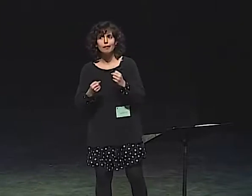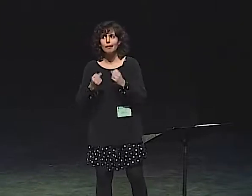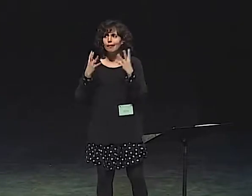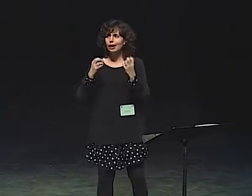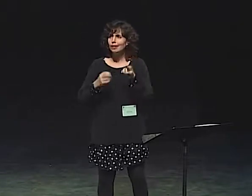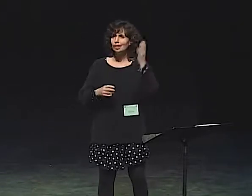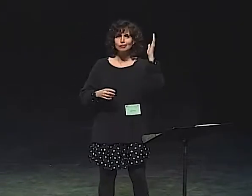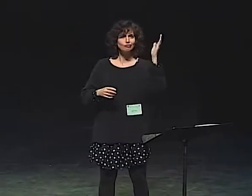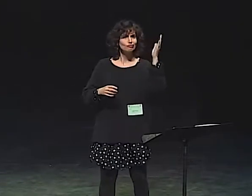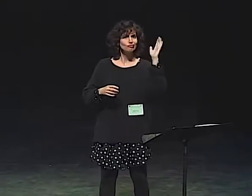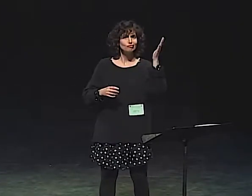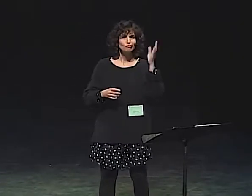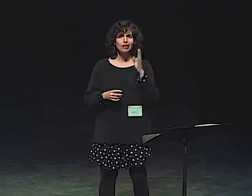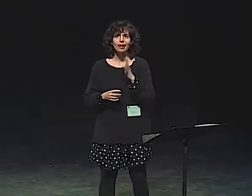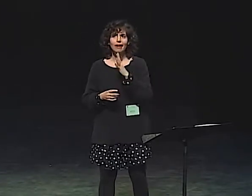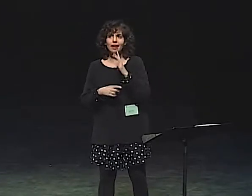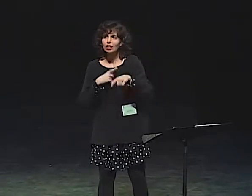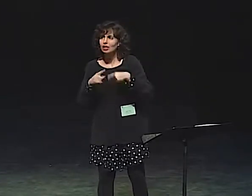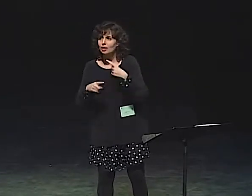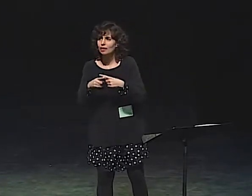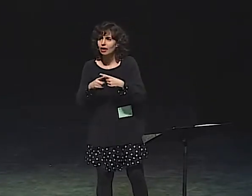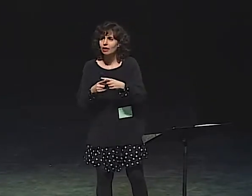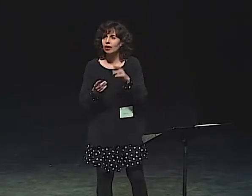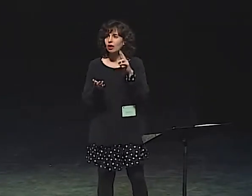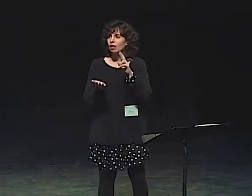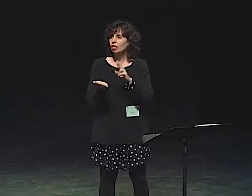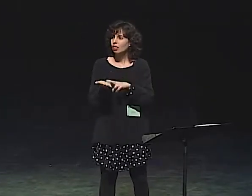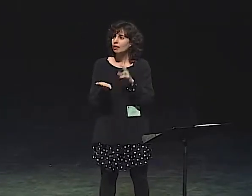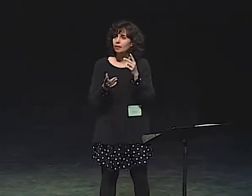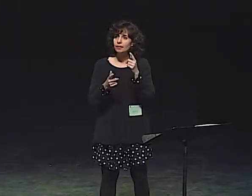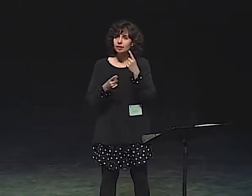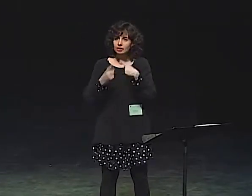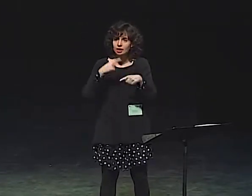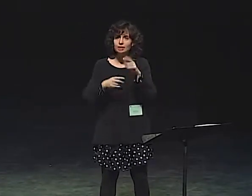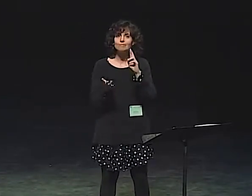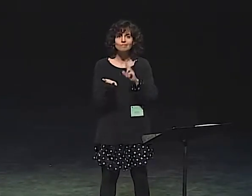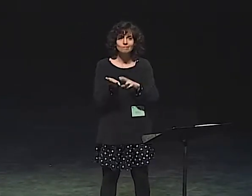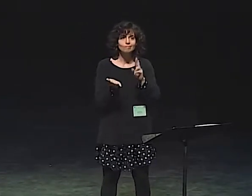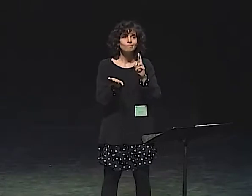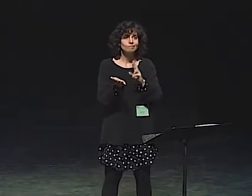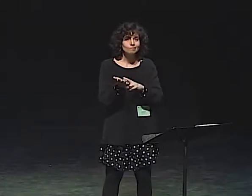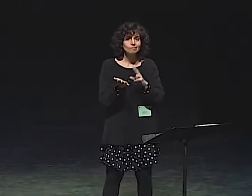WE WANT TO LOOK AT ASL LINGUISTIC TECHNIQUES. YOU KNOW, YOU'VE HEARD MANY TALKS TODAY